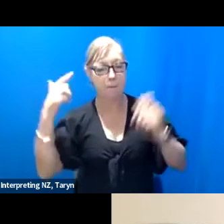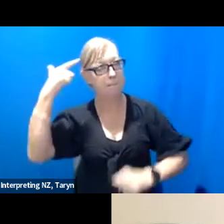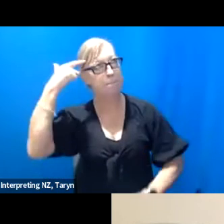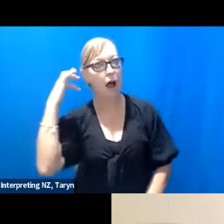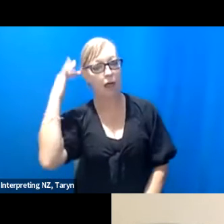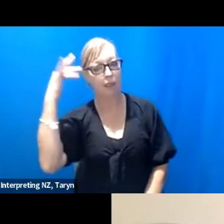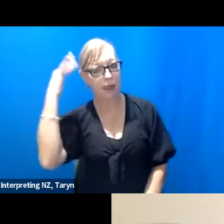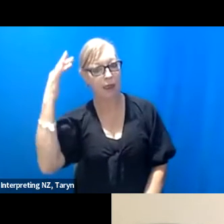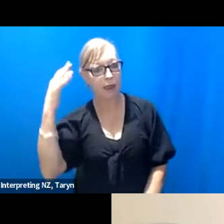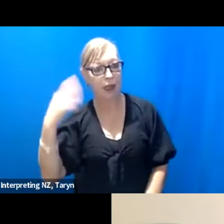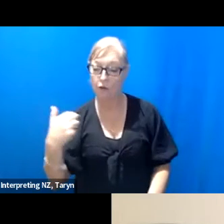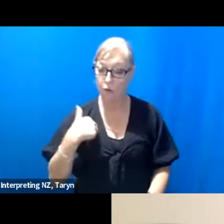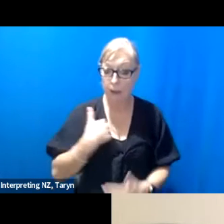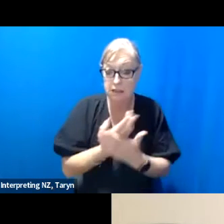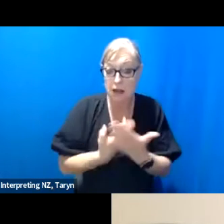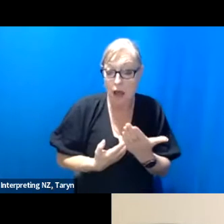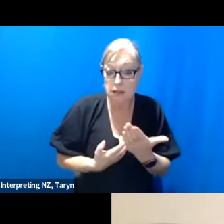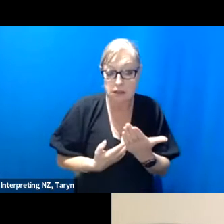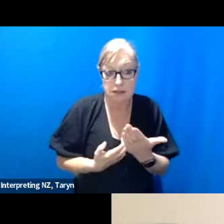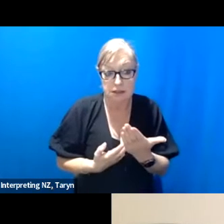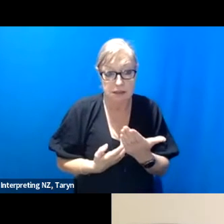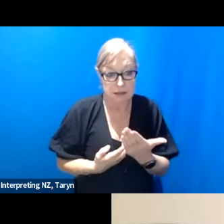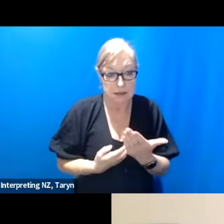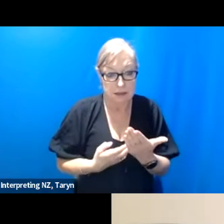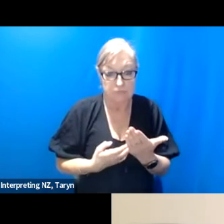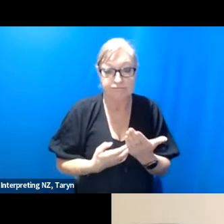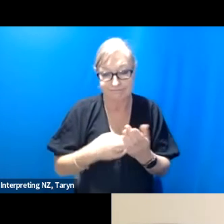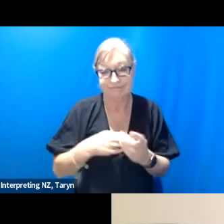as an artist, particularly, but also I think as a person and a human being.